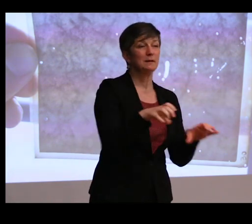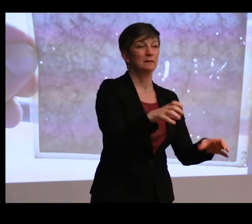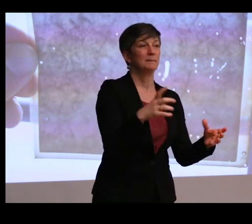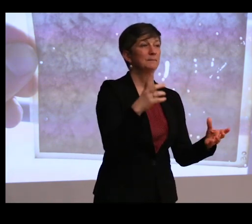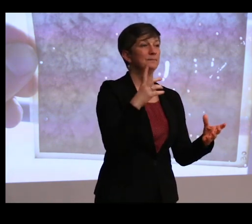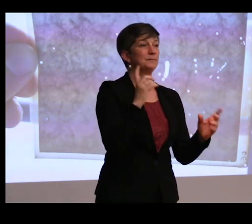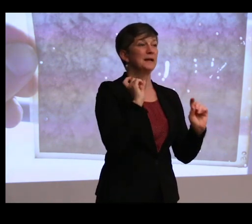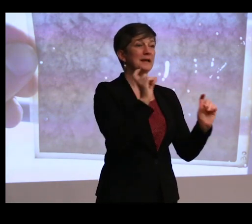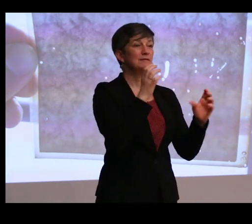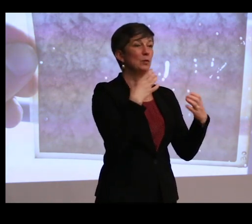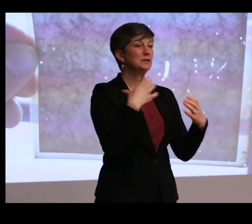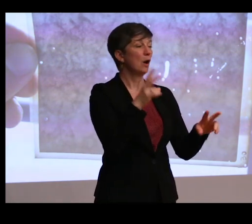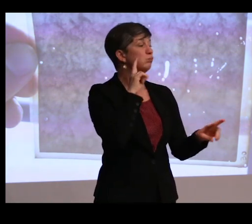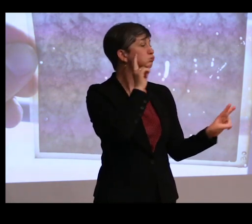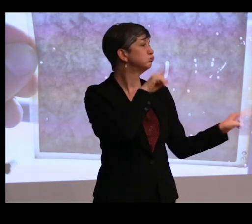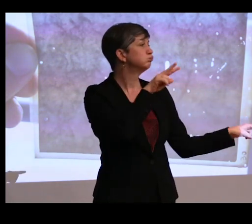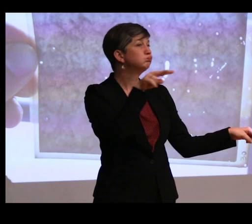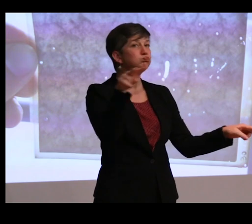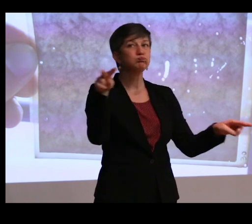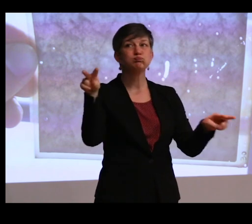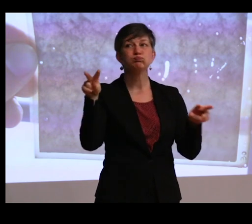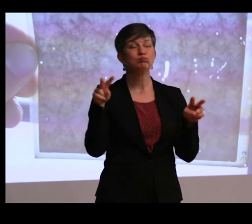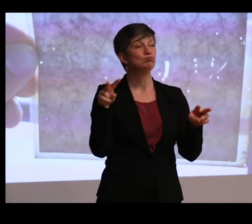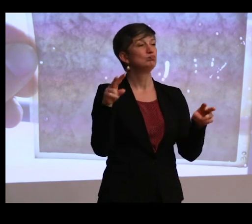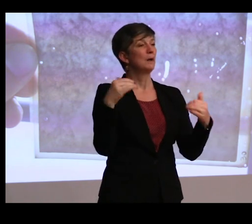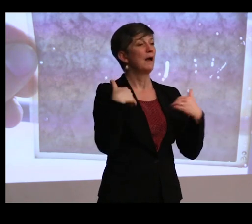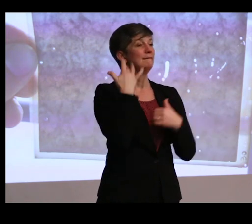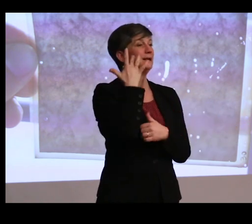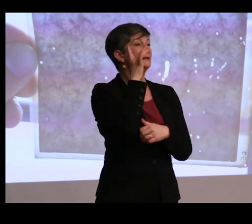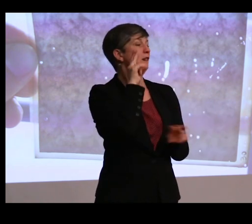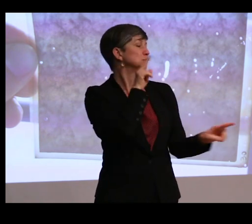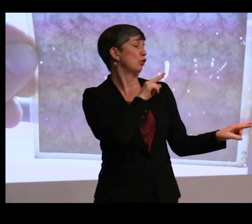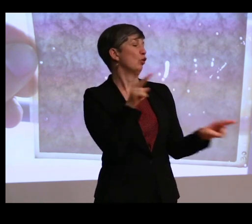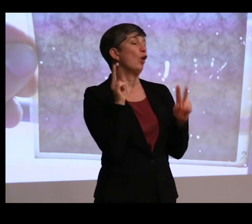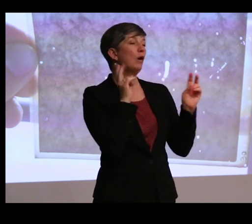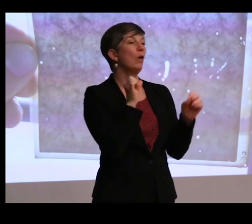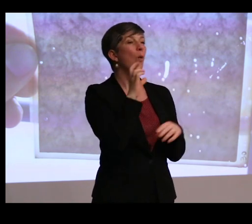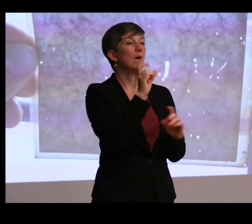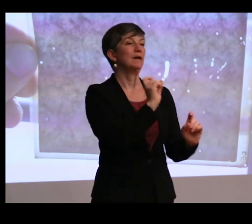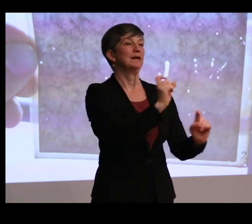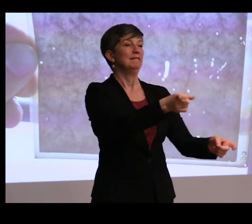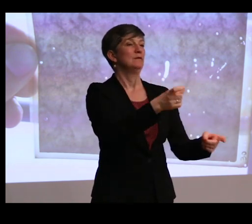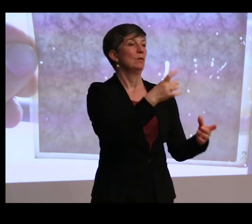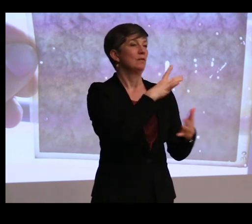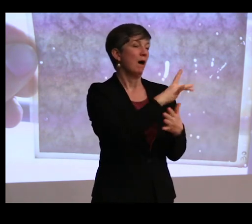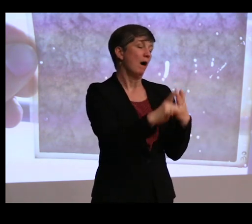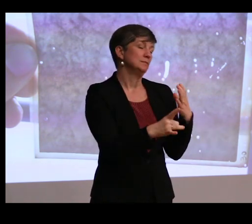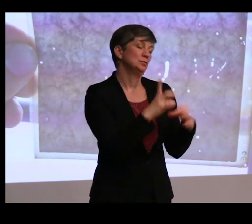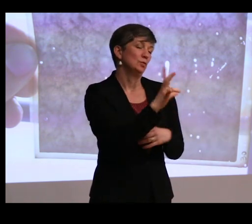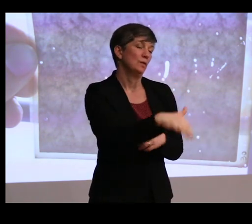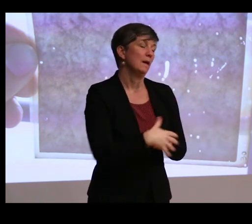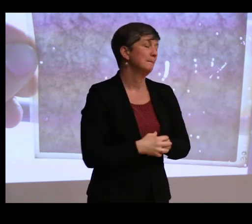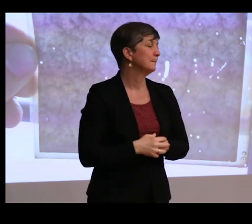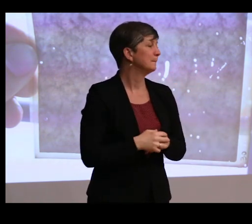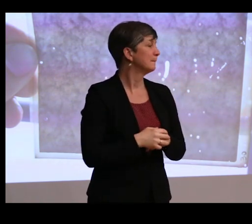to simply look around and to assume that you will take an intelligent look or at least give you the option to do so.